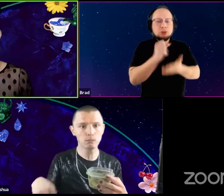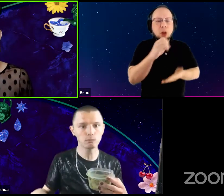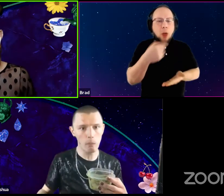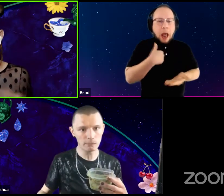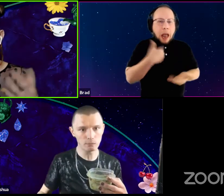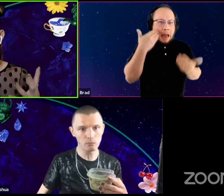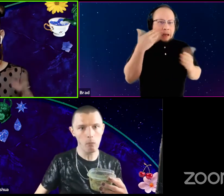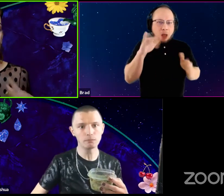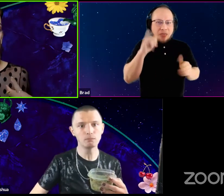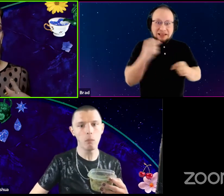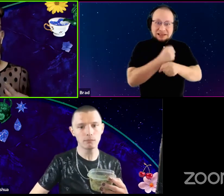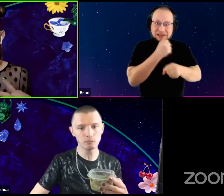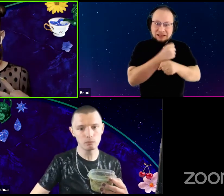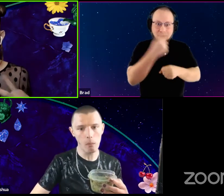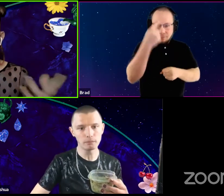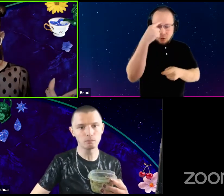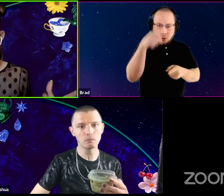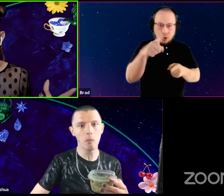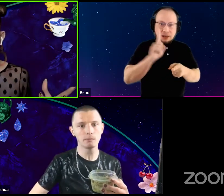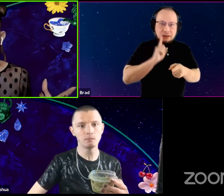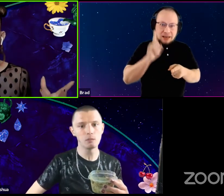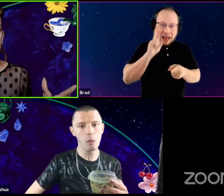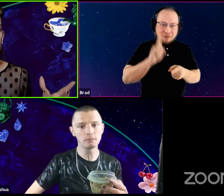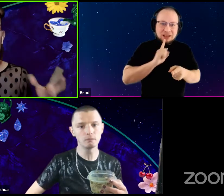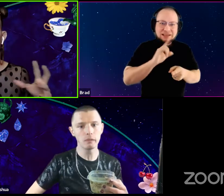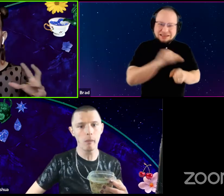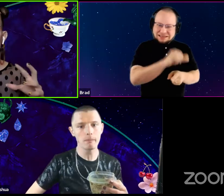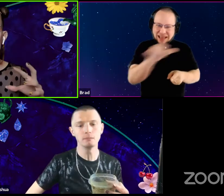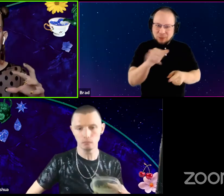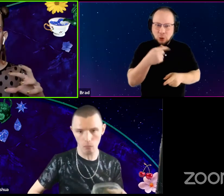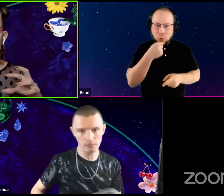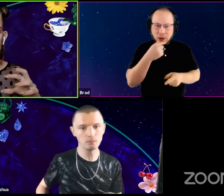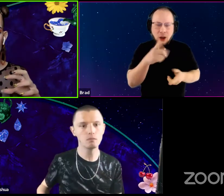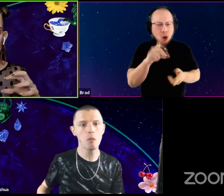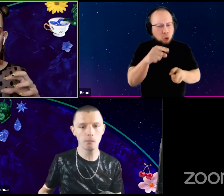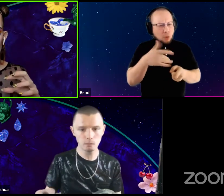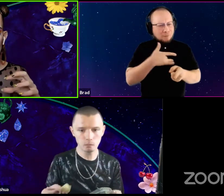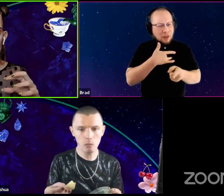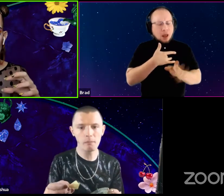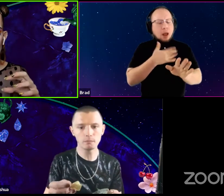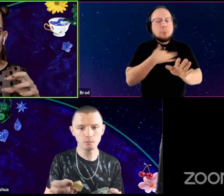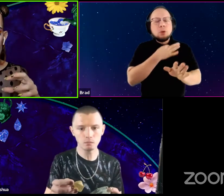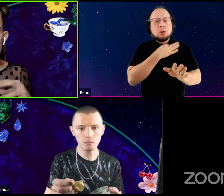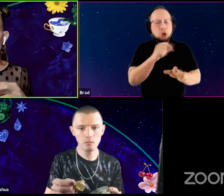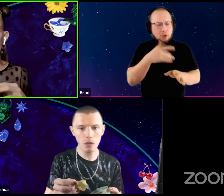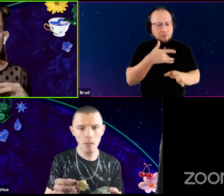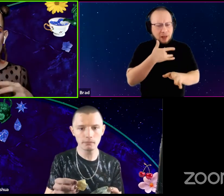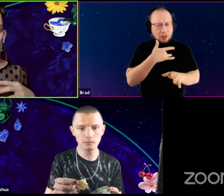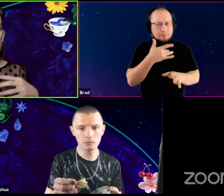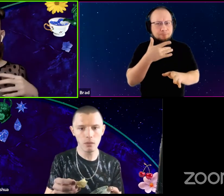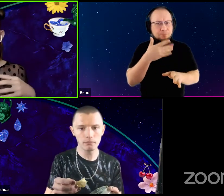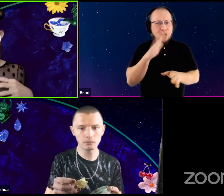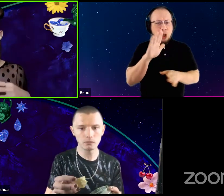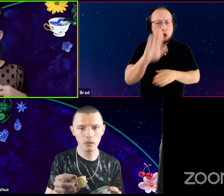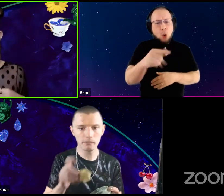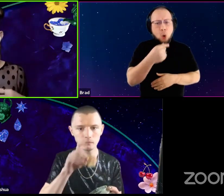about how deafness is very much the same. Do you feel like, do you feel like your queerness is more embraced,